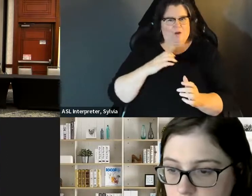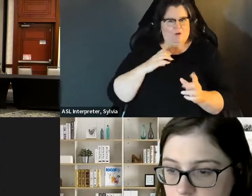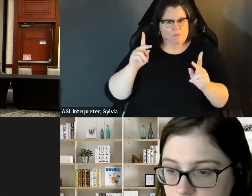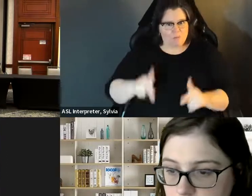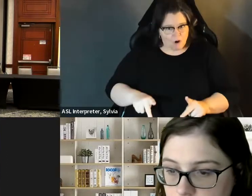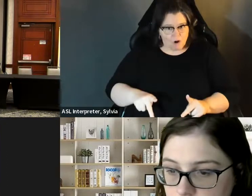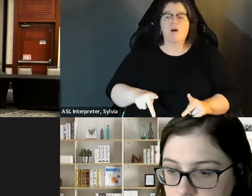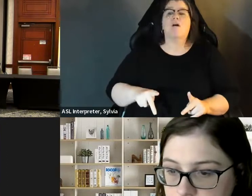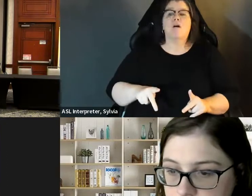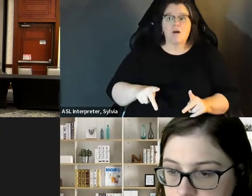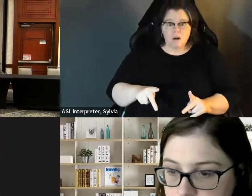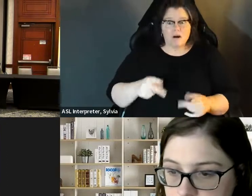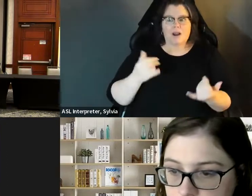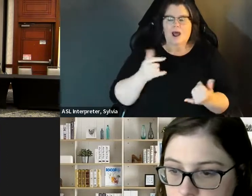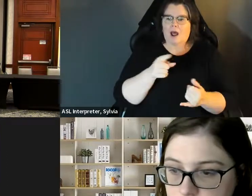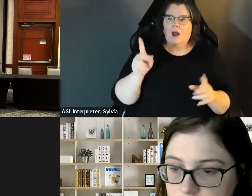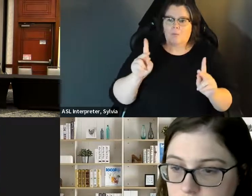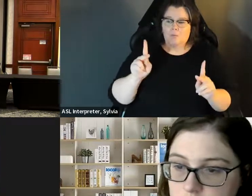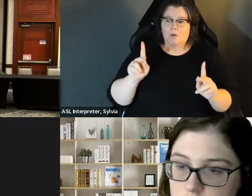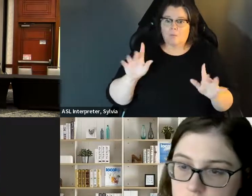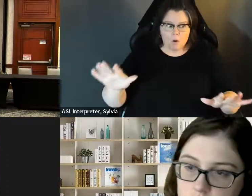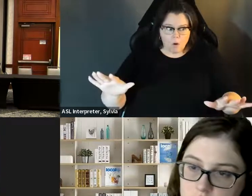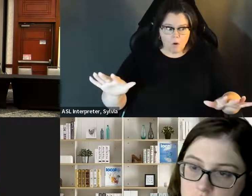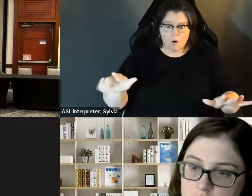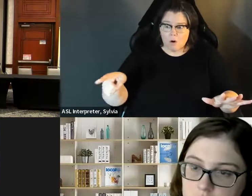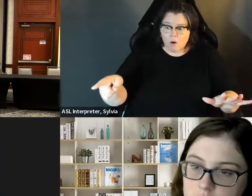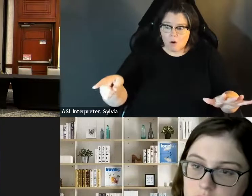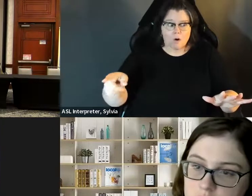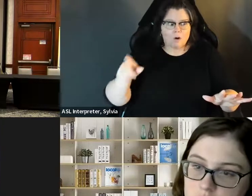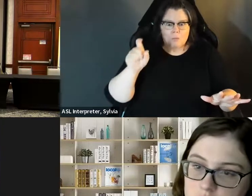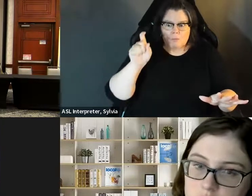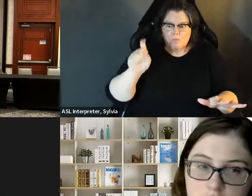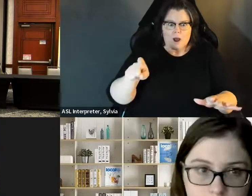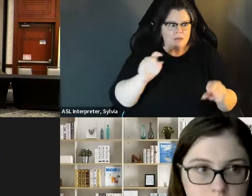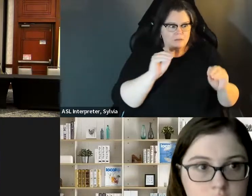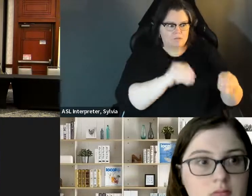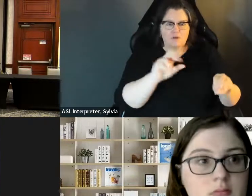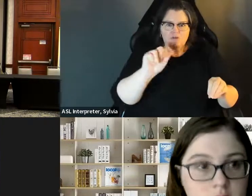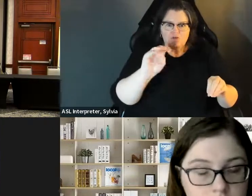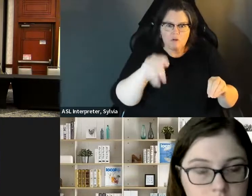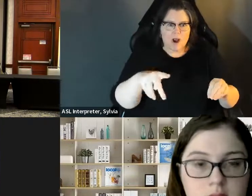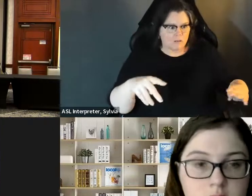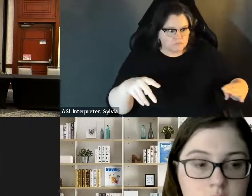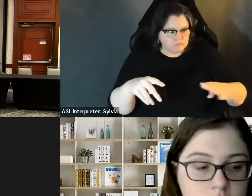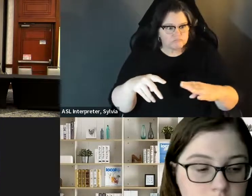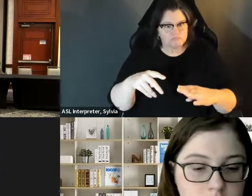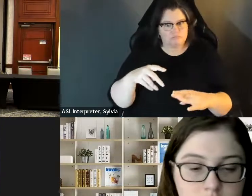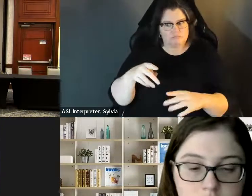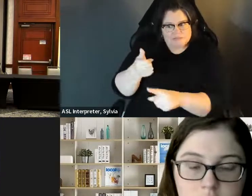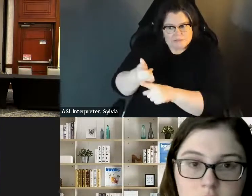my chair and knowing that I am now one of your city council just see I chair. And knowing that I'm now one of your city council people was enough for a lot of businesses to be like. people was enough for a lot of businesses to be like, oh, I